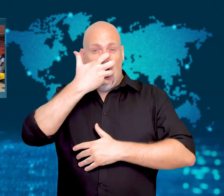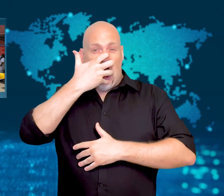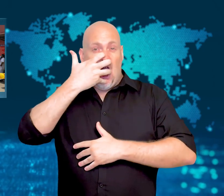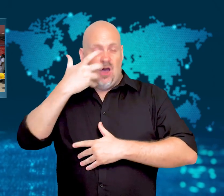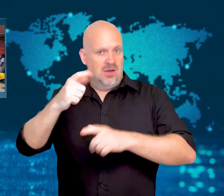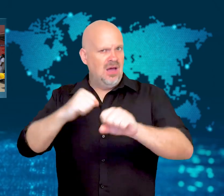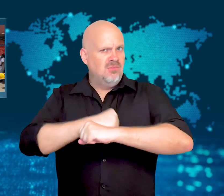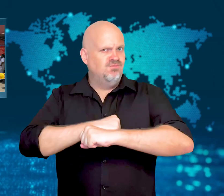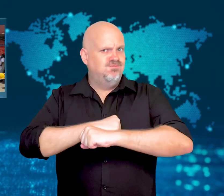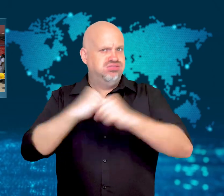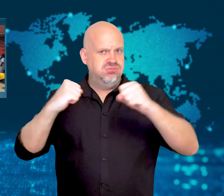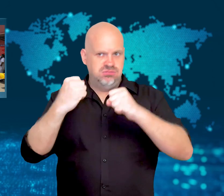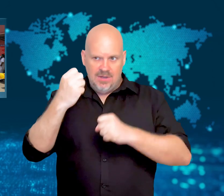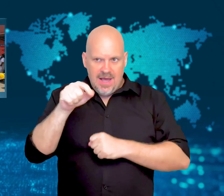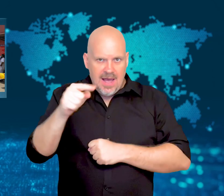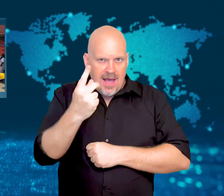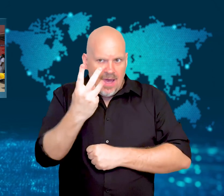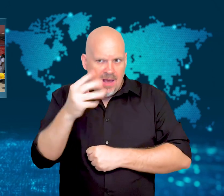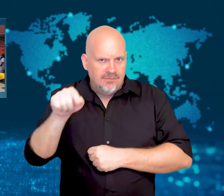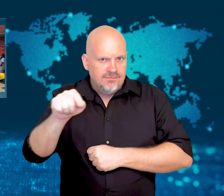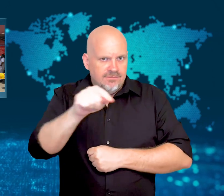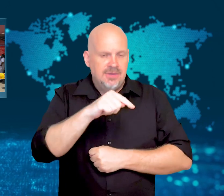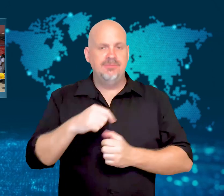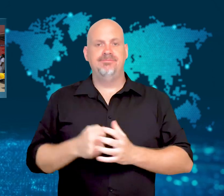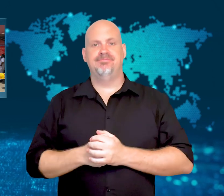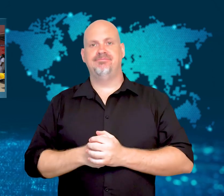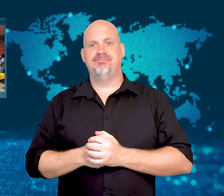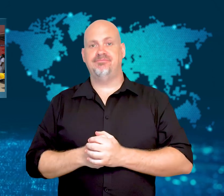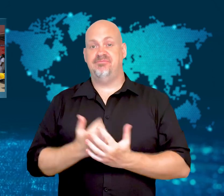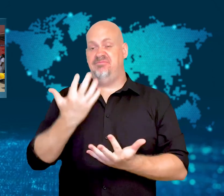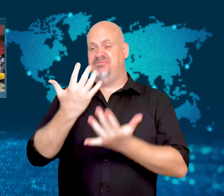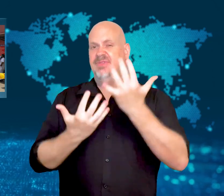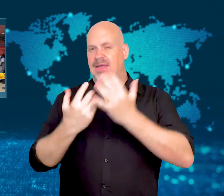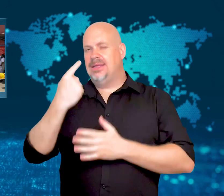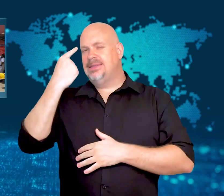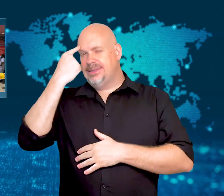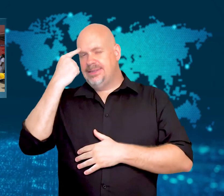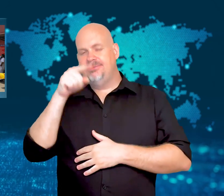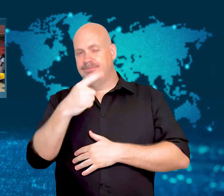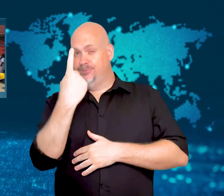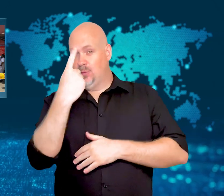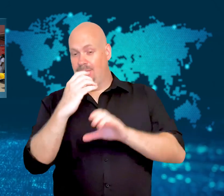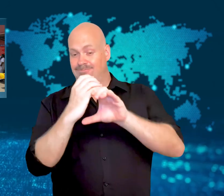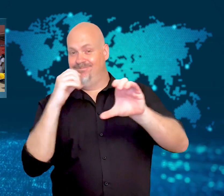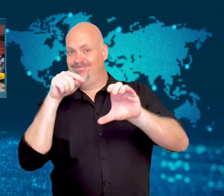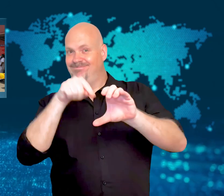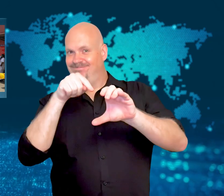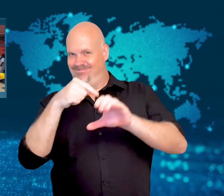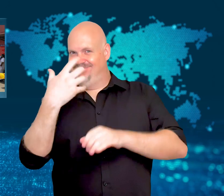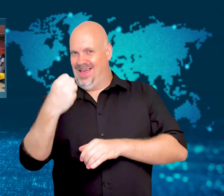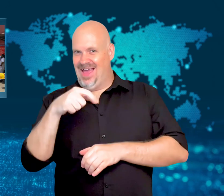which can explode when exposed to intense heat.